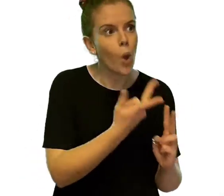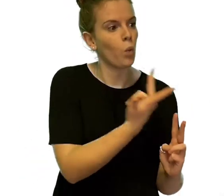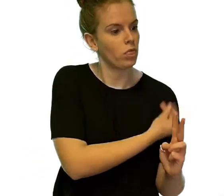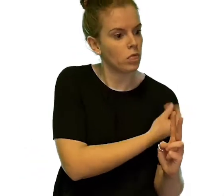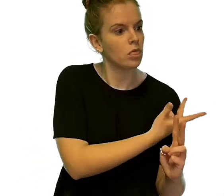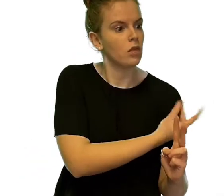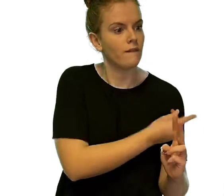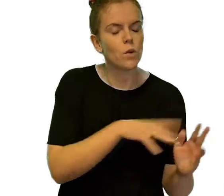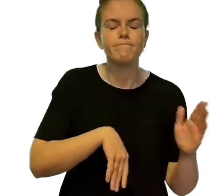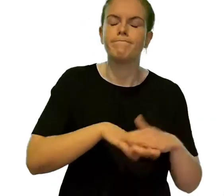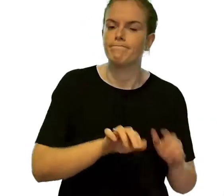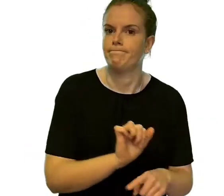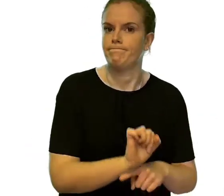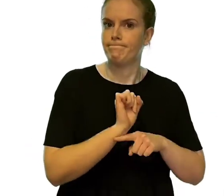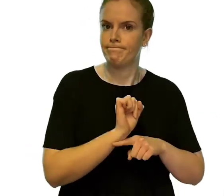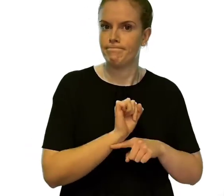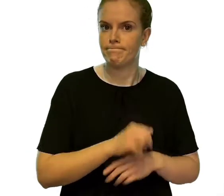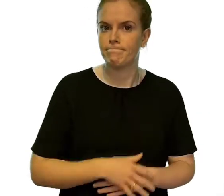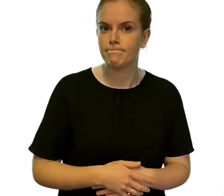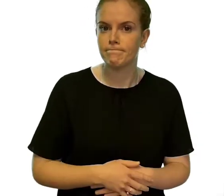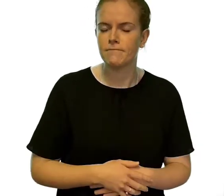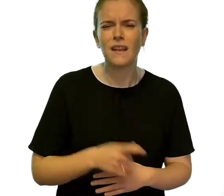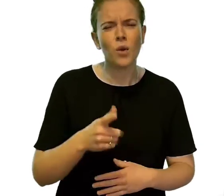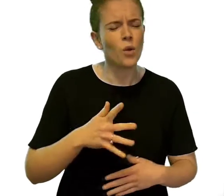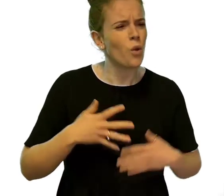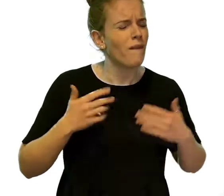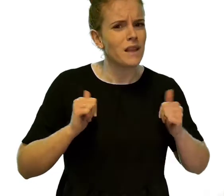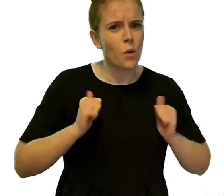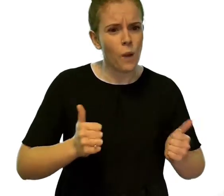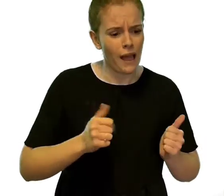If you do not feel well when you should go for your 2nd vaccination,